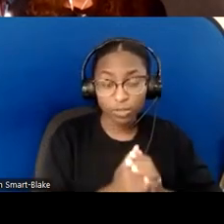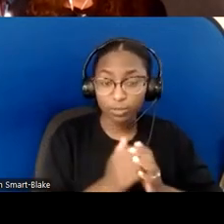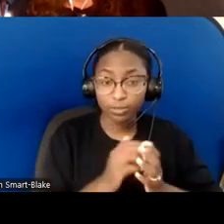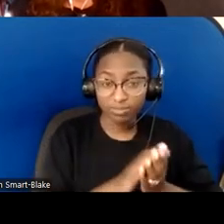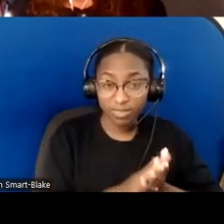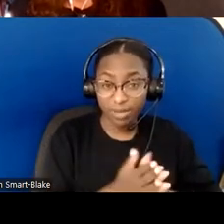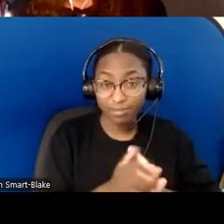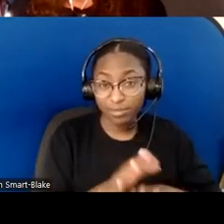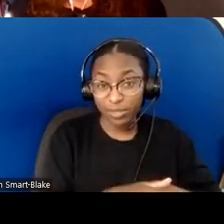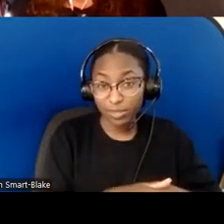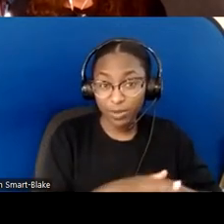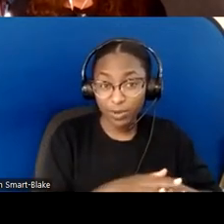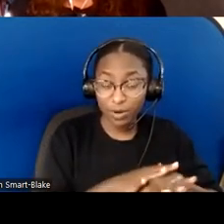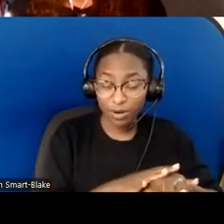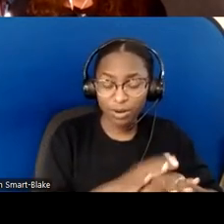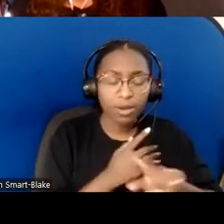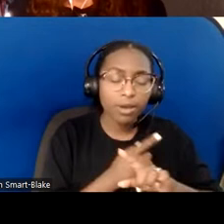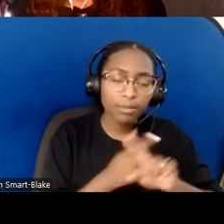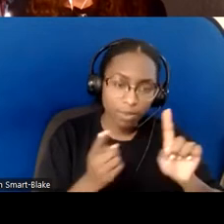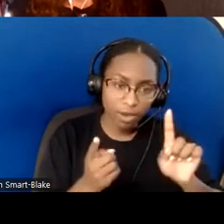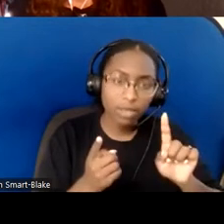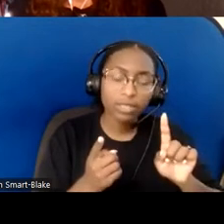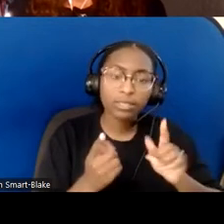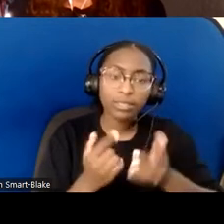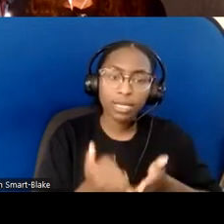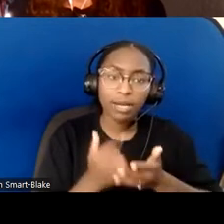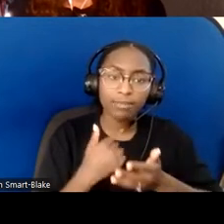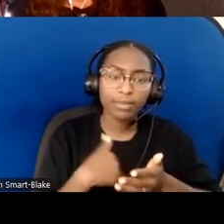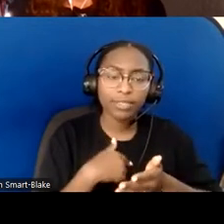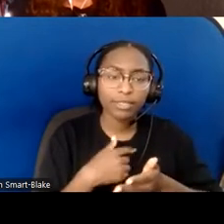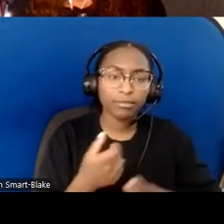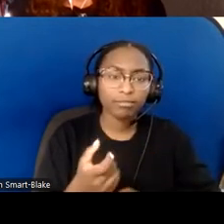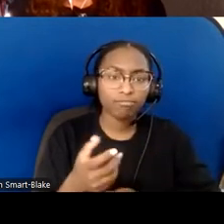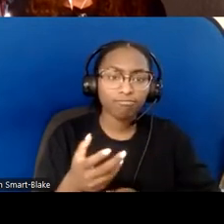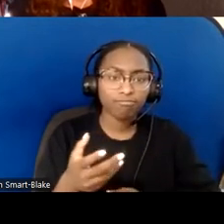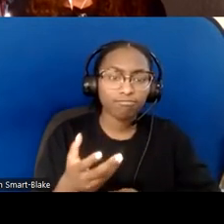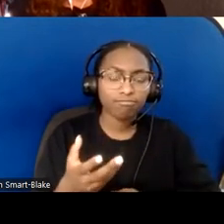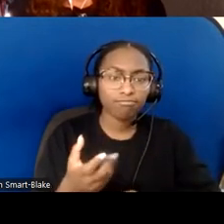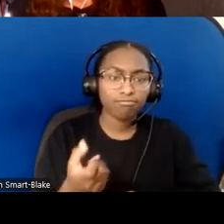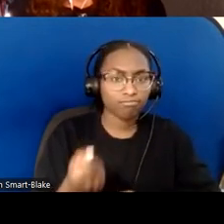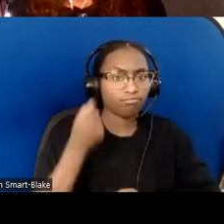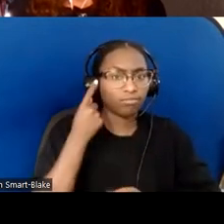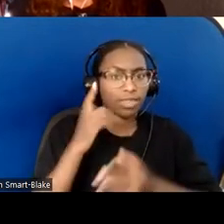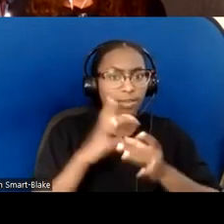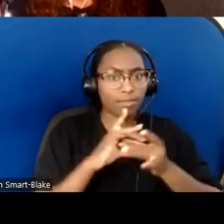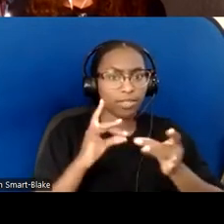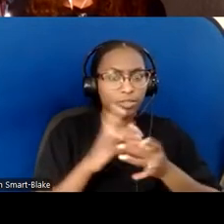That's gonna give us all a chance to absorb the message better. It might involve more movement or times that we're not moving,